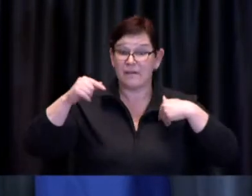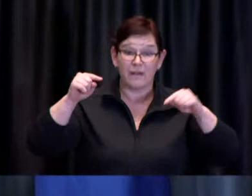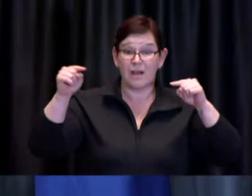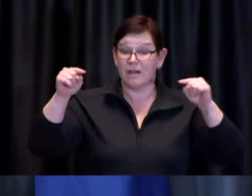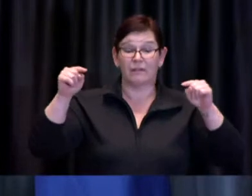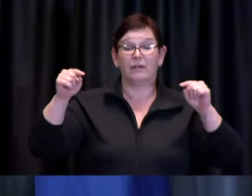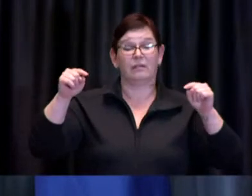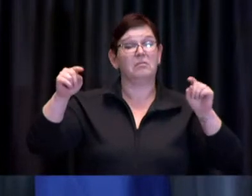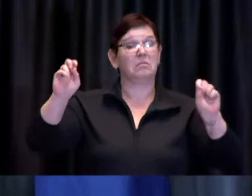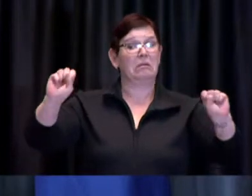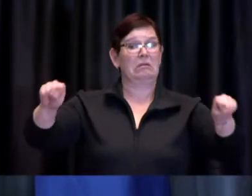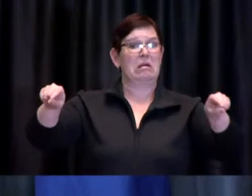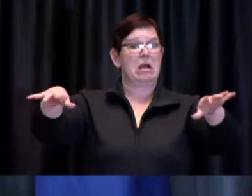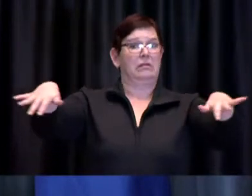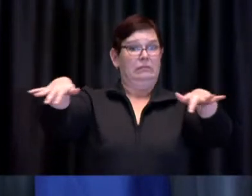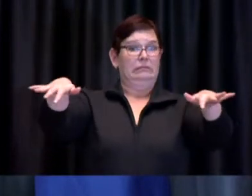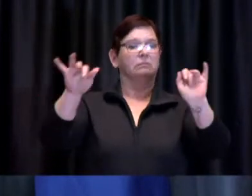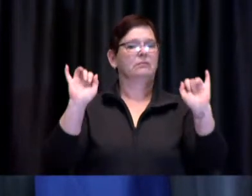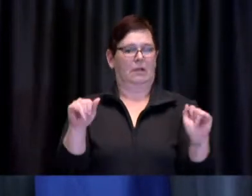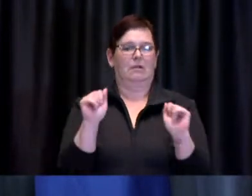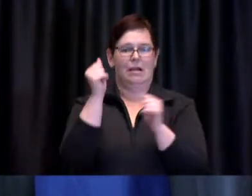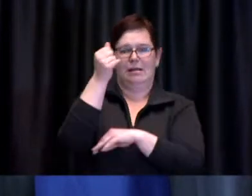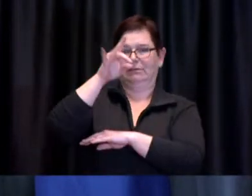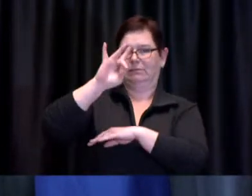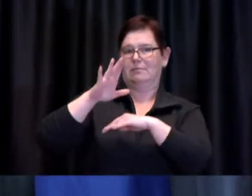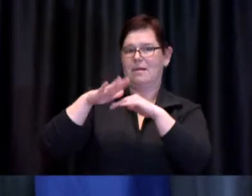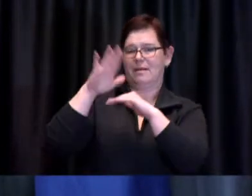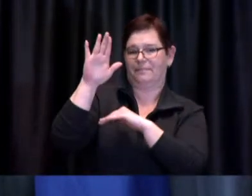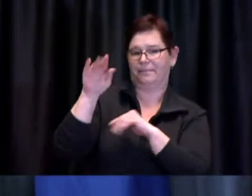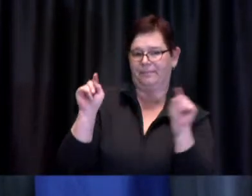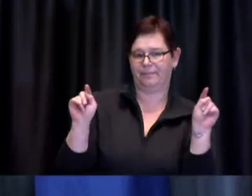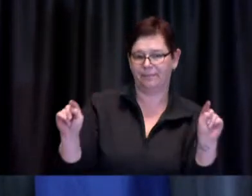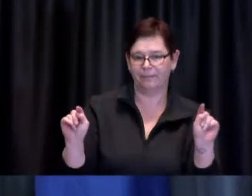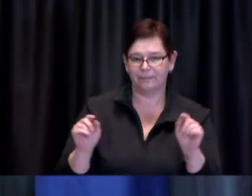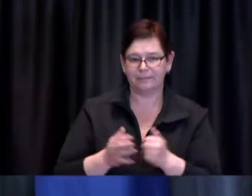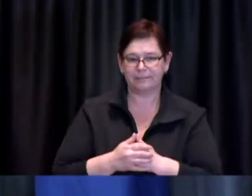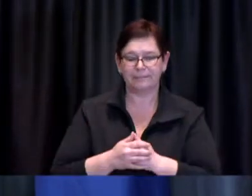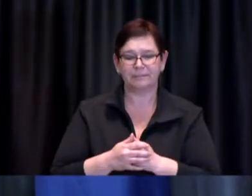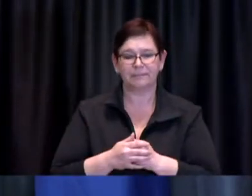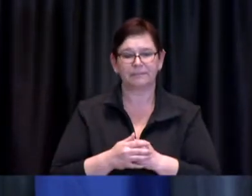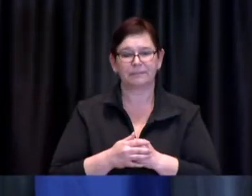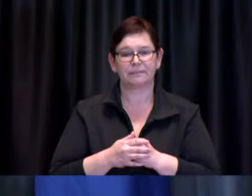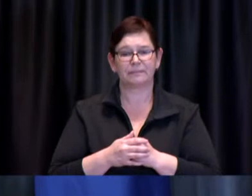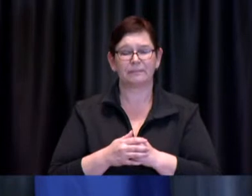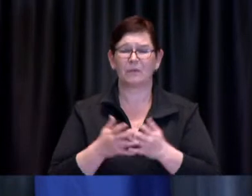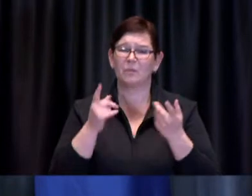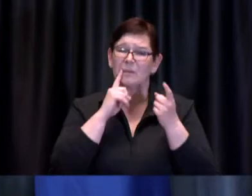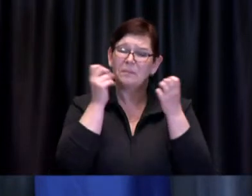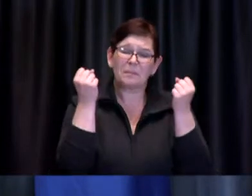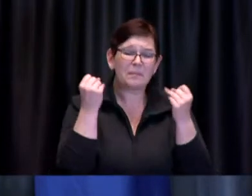through the combination of the many efforts that are underway we aim to get to essential workers